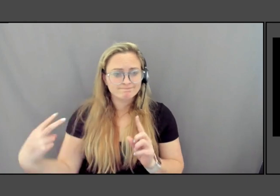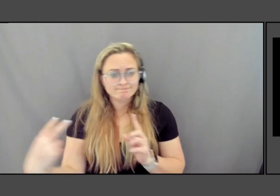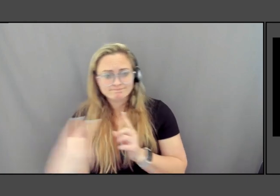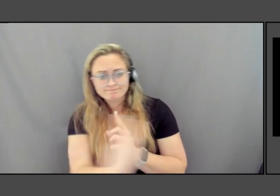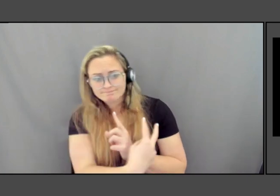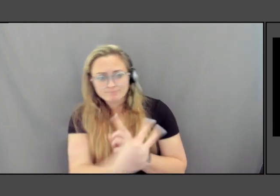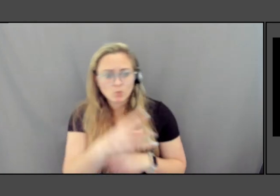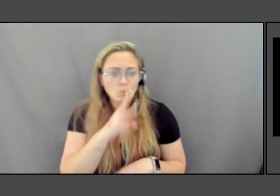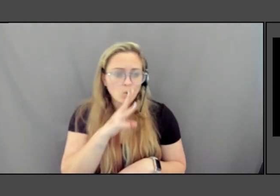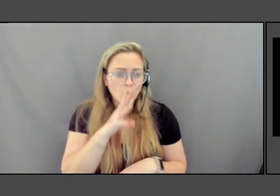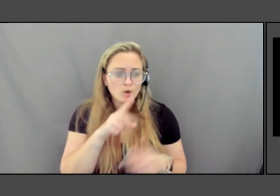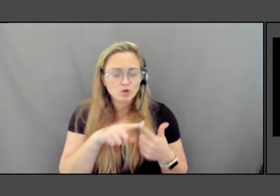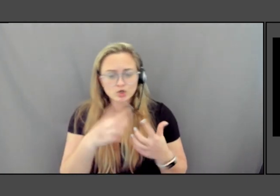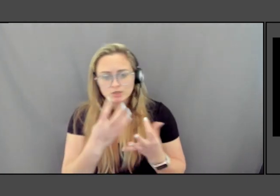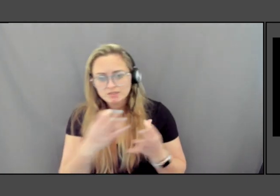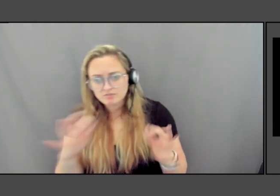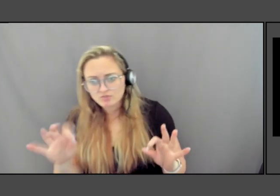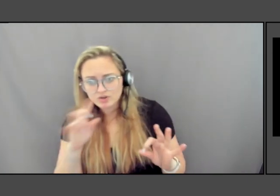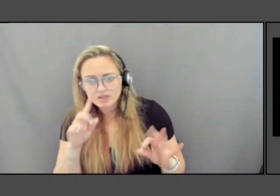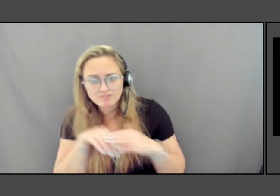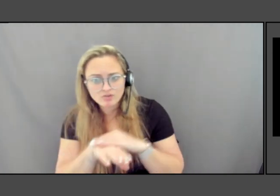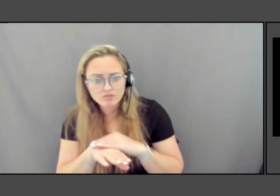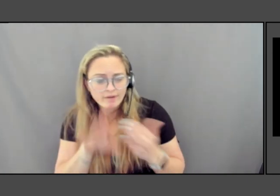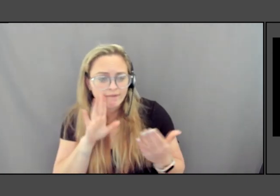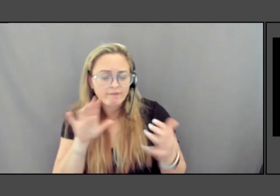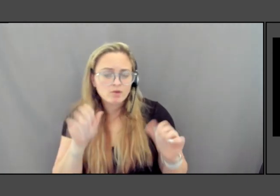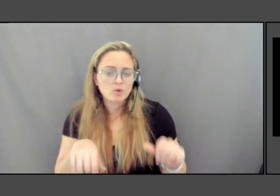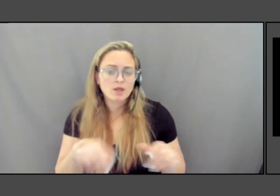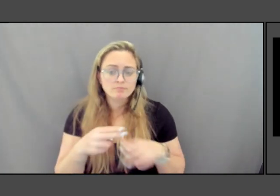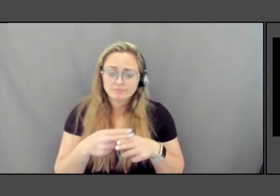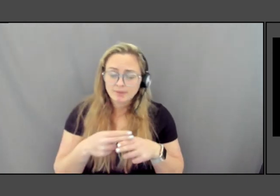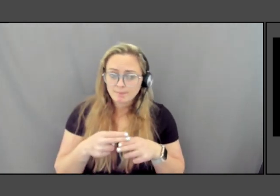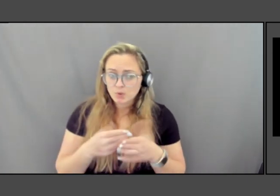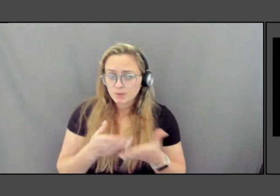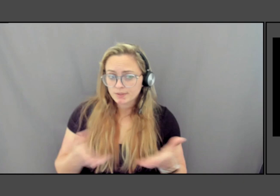If you invite it in, it can be a temporary exhibit. It can be a permanent work.